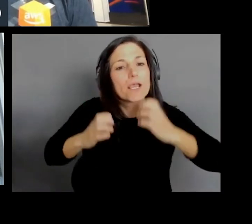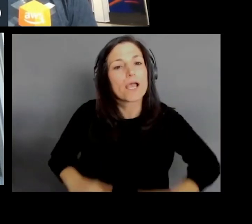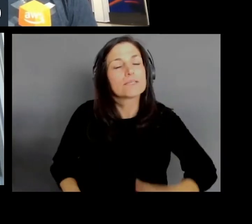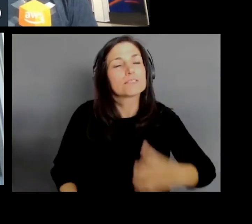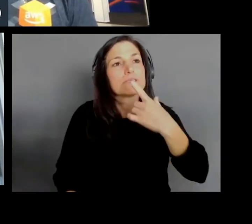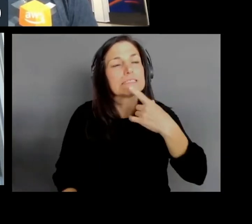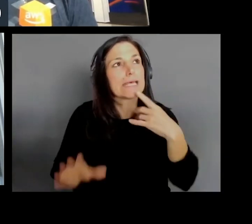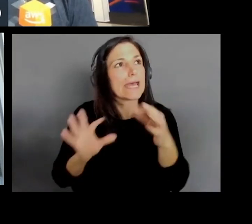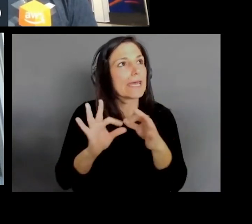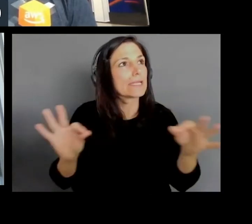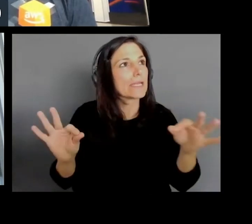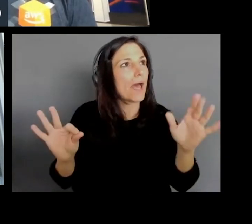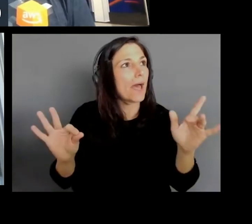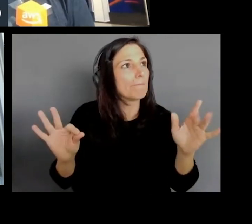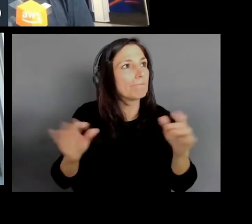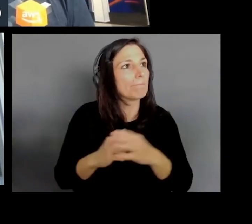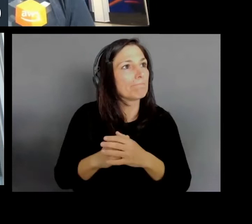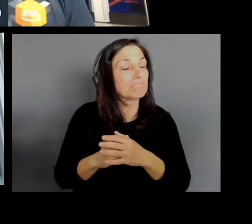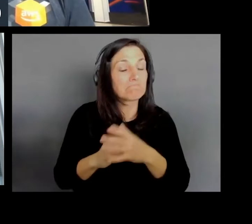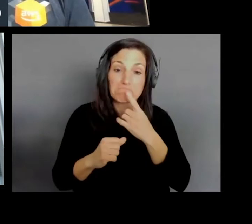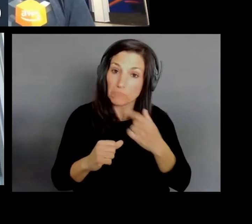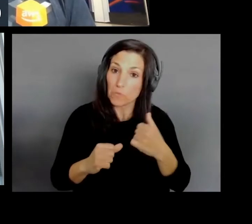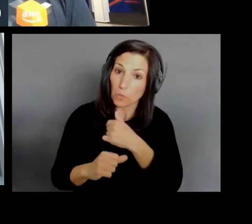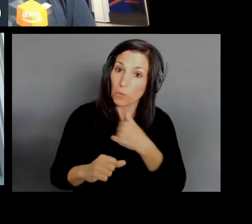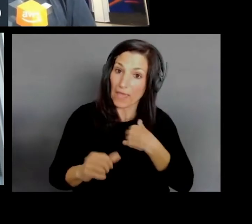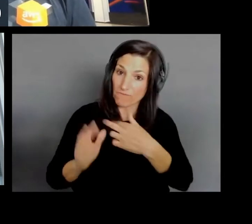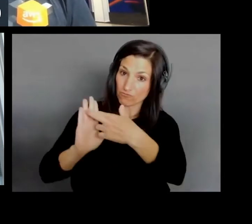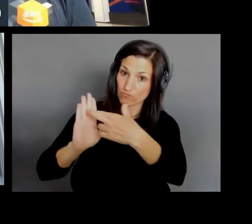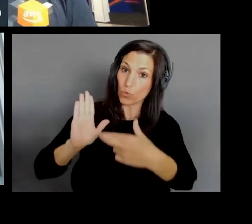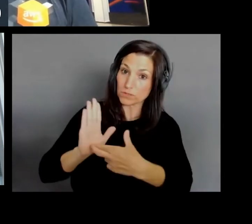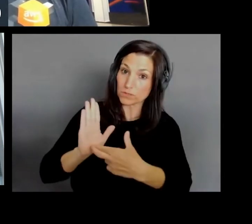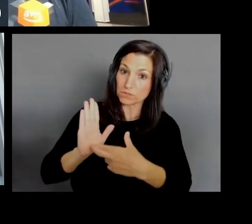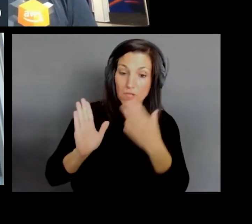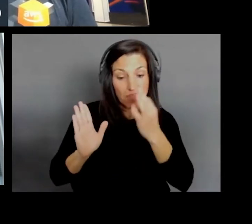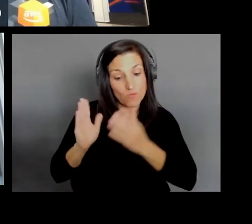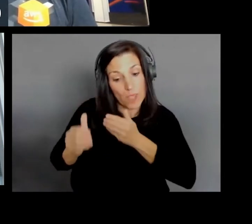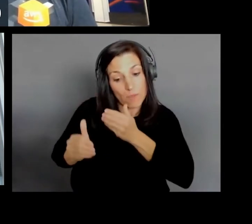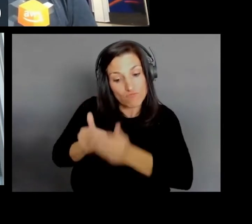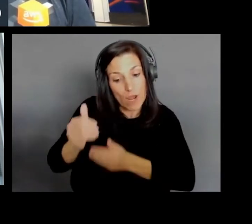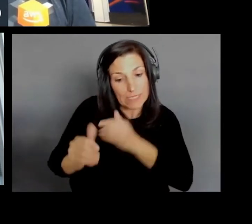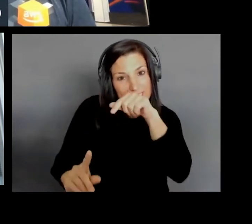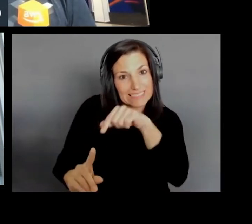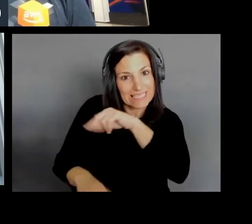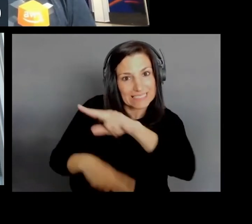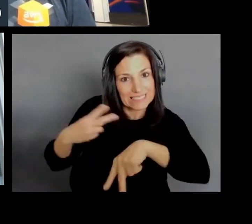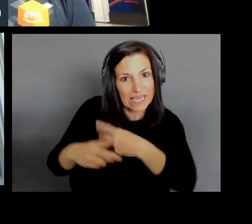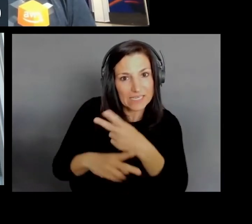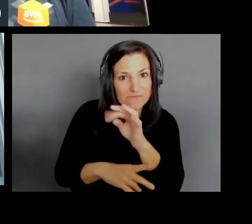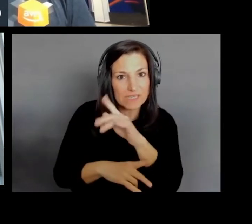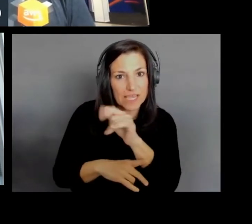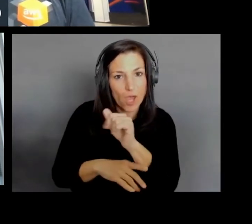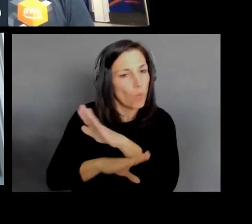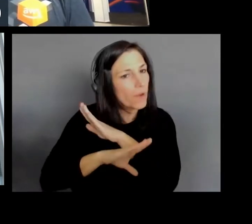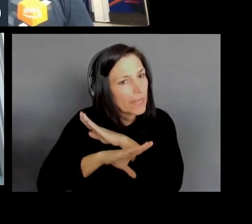we have rules. Whenever we process this type of data, we never do it in email. We never do it in anything but Wickr.